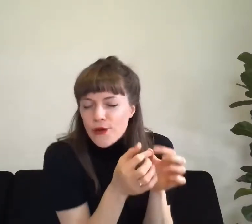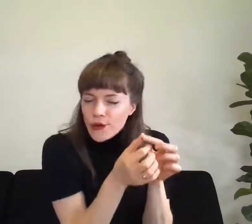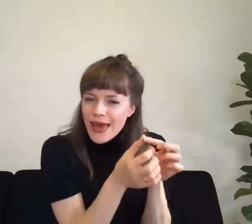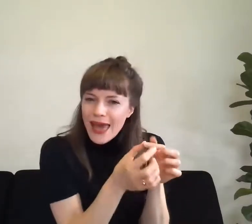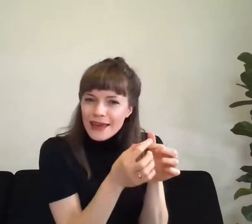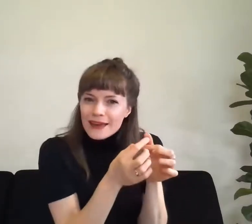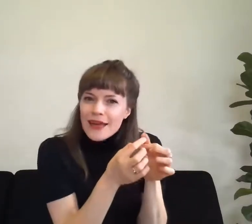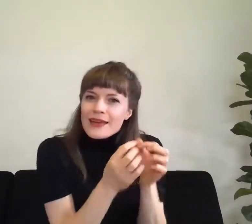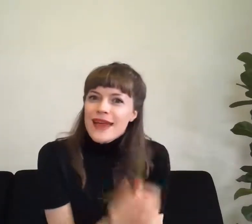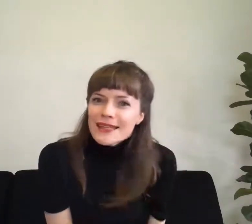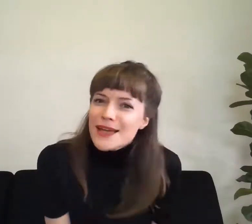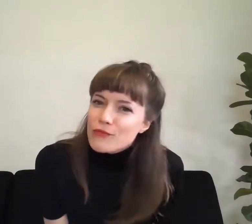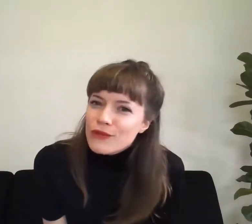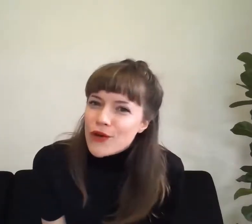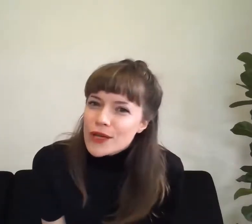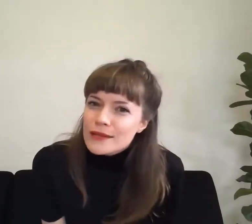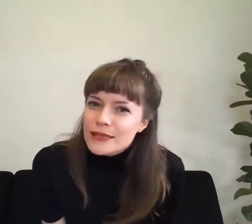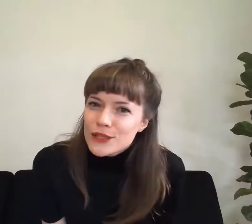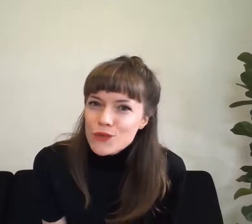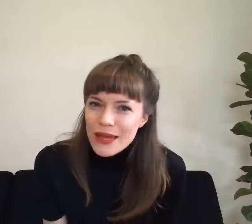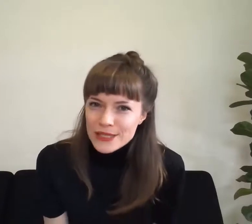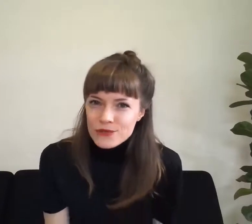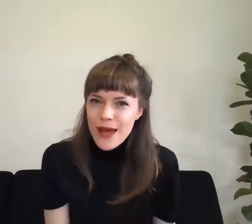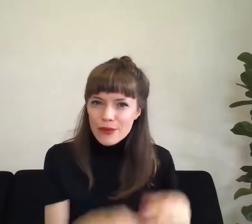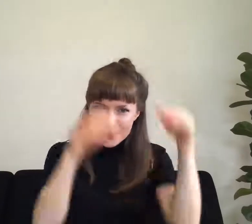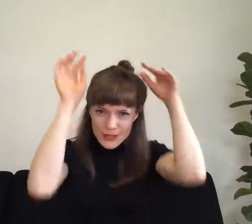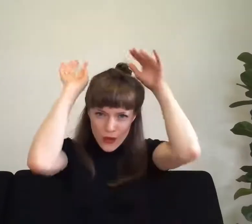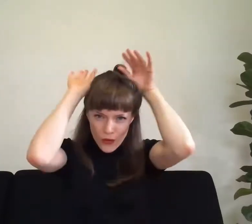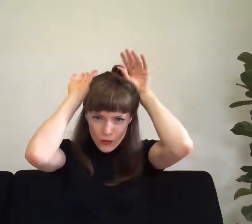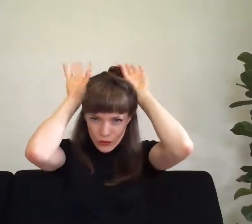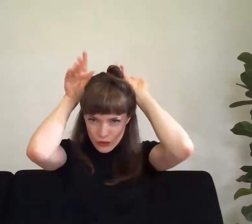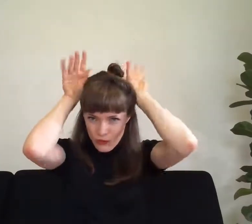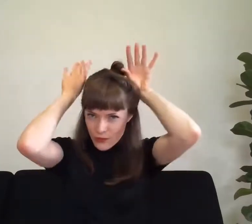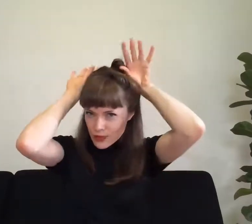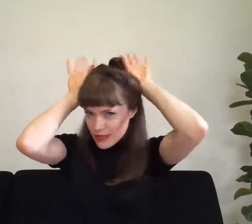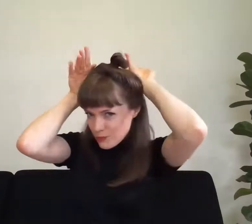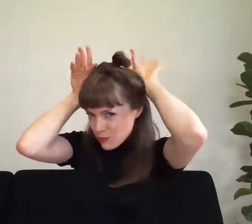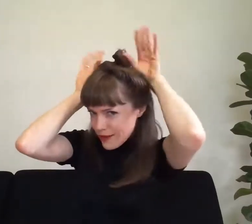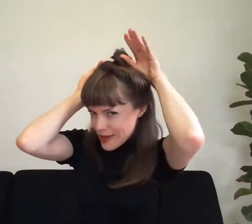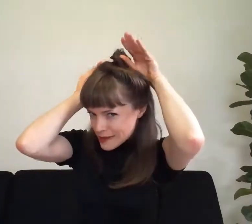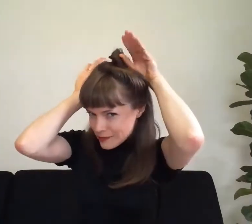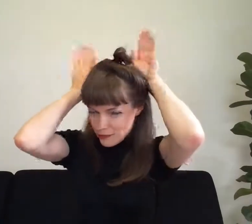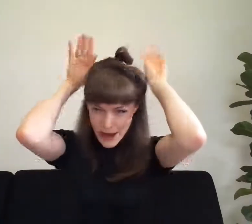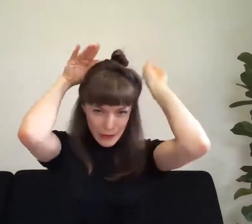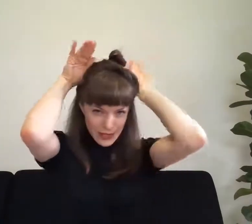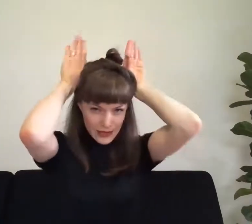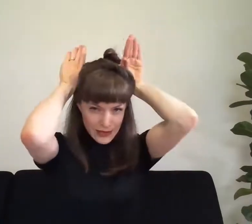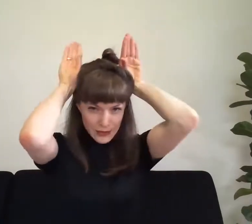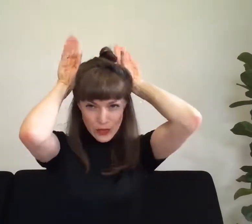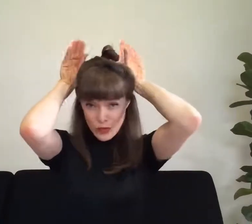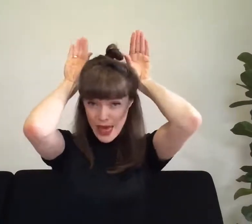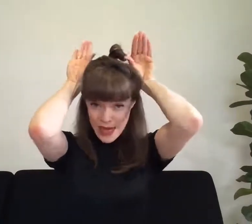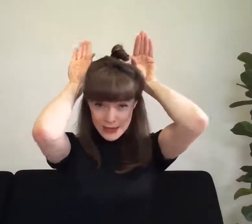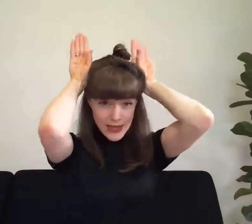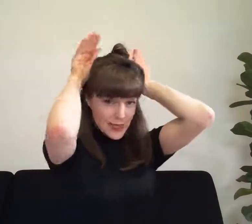Ok, next up. We've got little Peter Rabbit. So you might want to improvise some rabbit ears with your hands like this